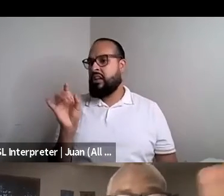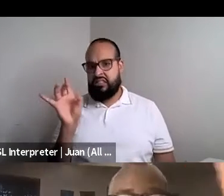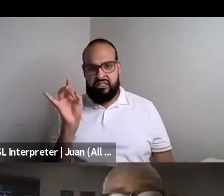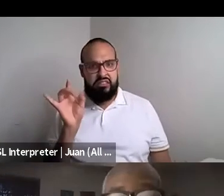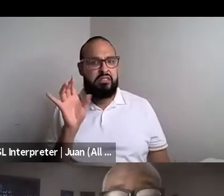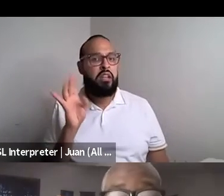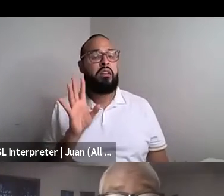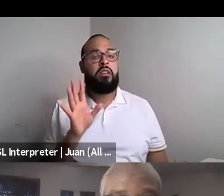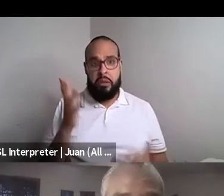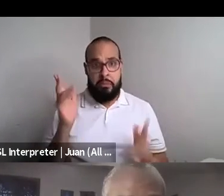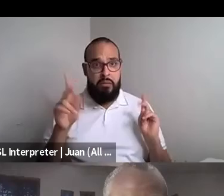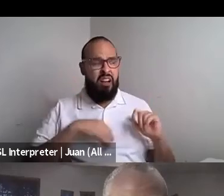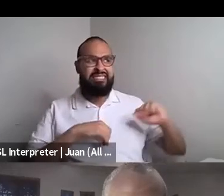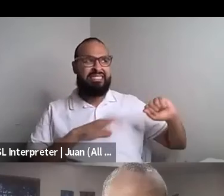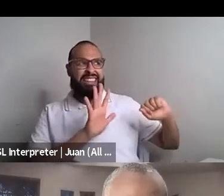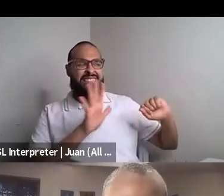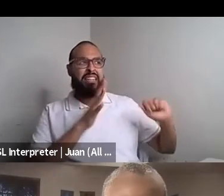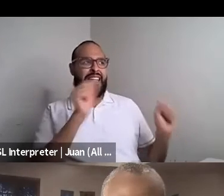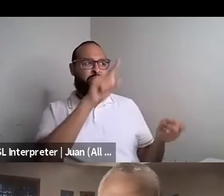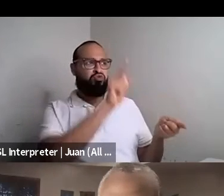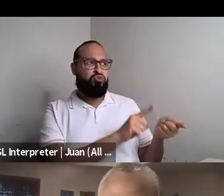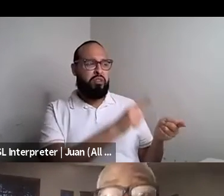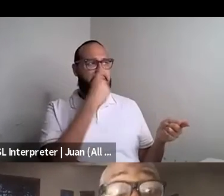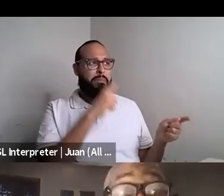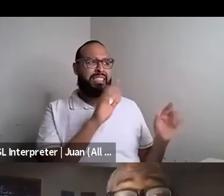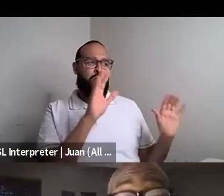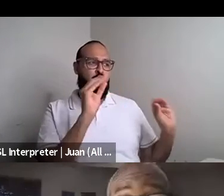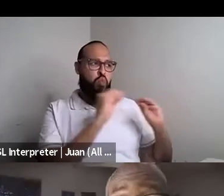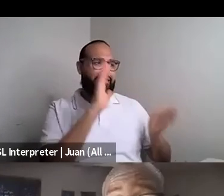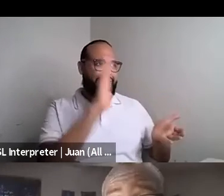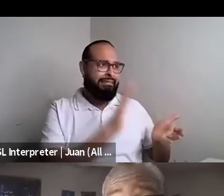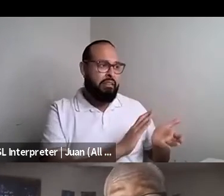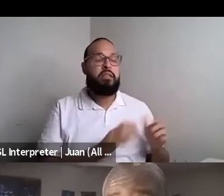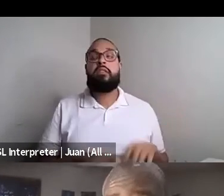Brontez Purnell: And can you hear me. Brontez Purnell: Yeah, okay. So I'll start by saying this.